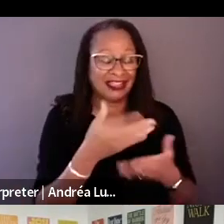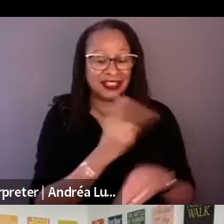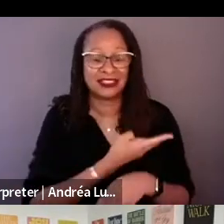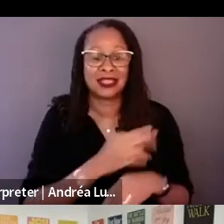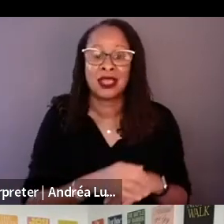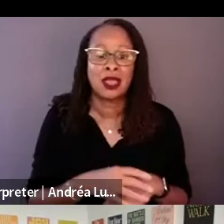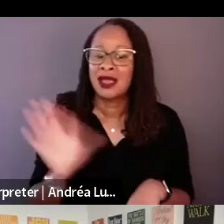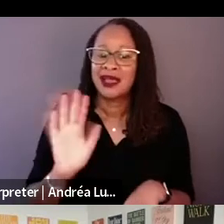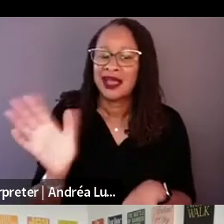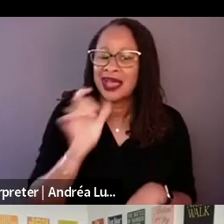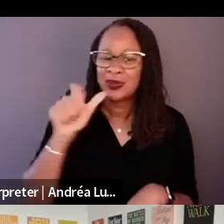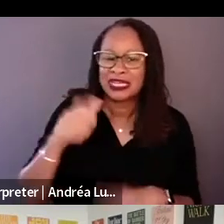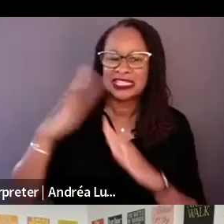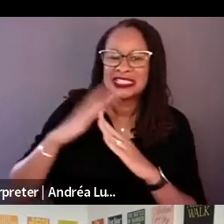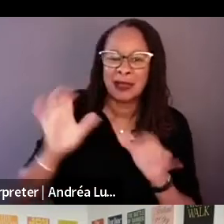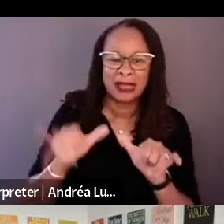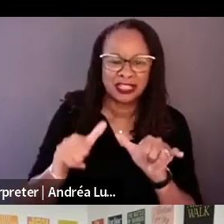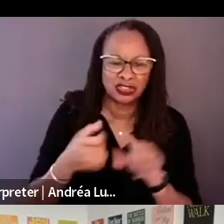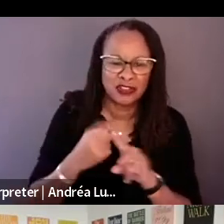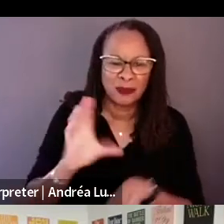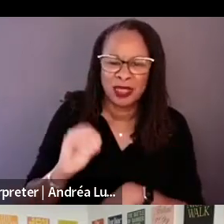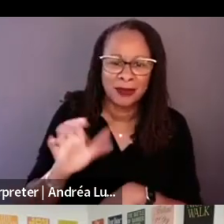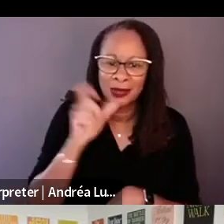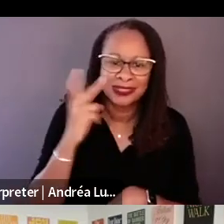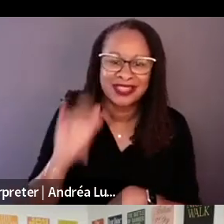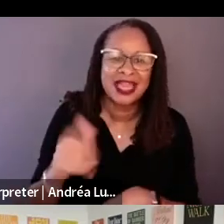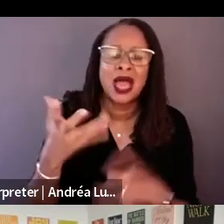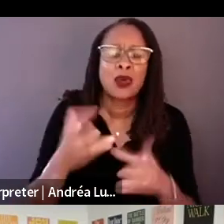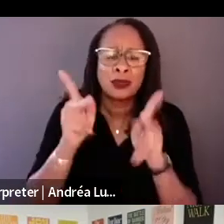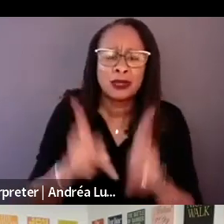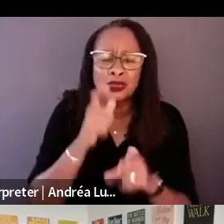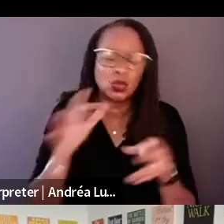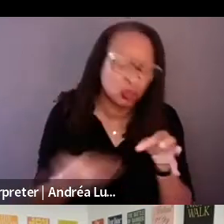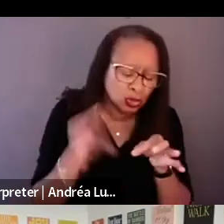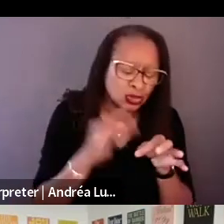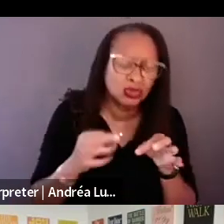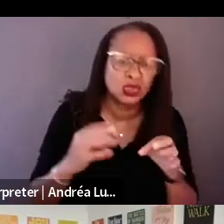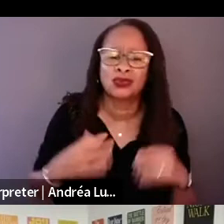I just want someone that worked there that can provide some color and in sight who he was and